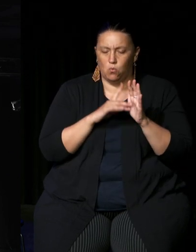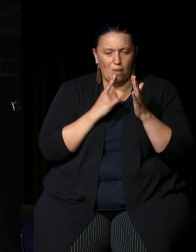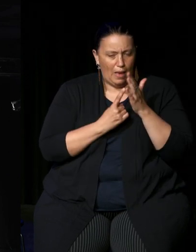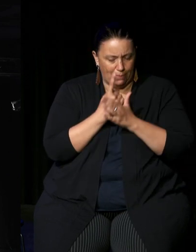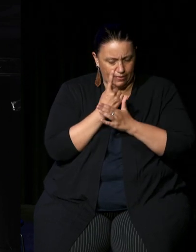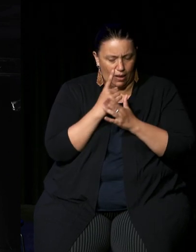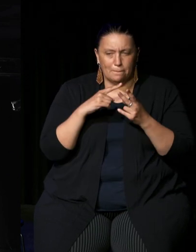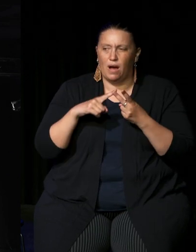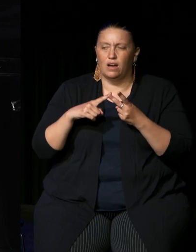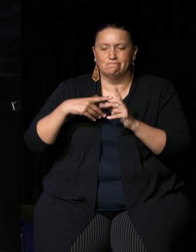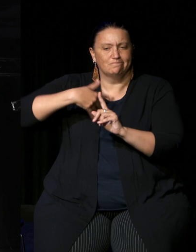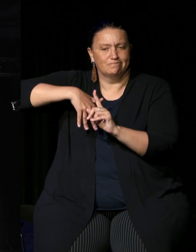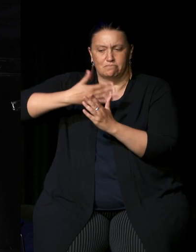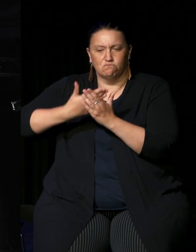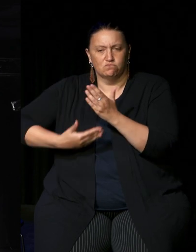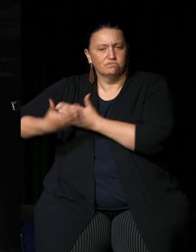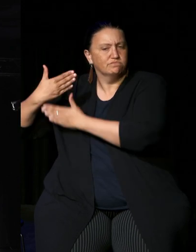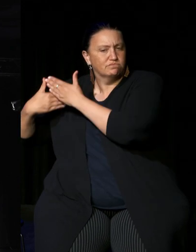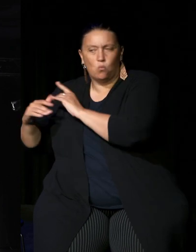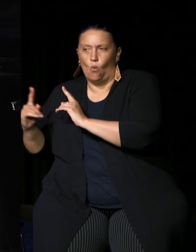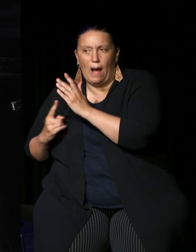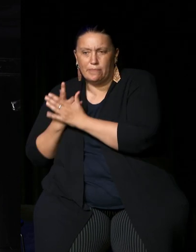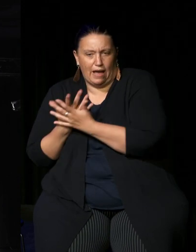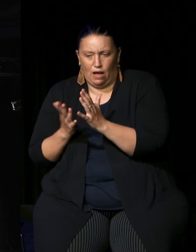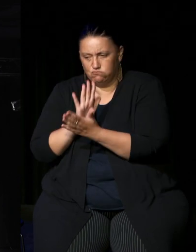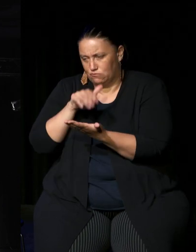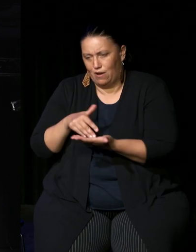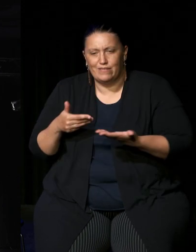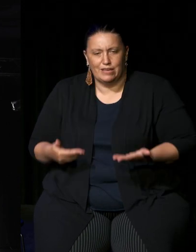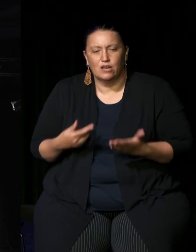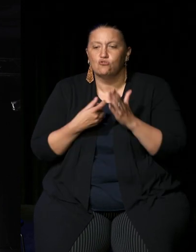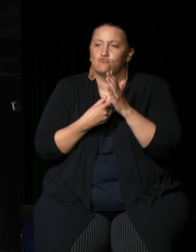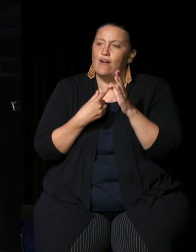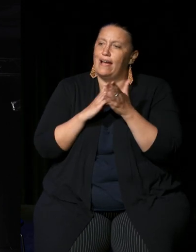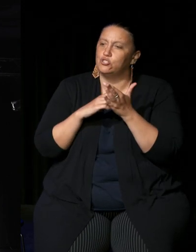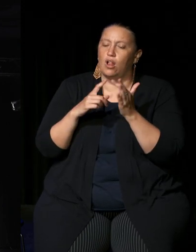going to be sharing a lot of that in in just a moment um you if you're in the hall or if you're